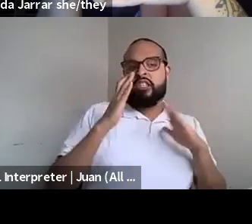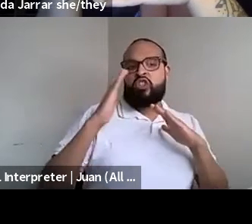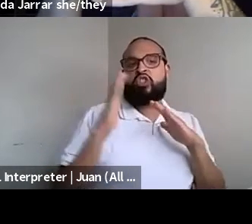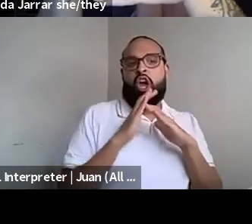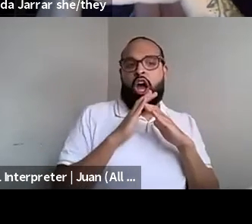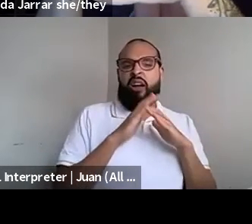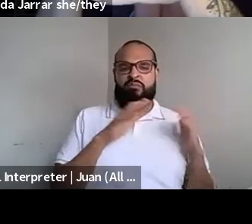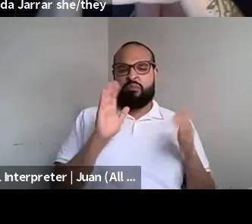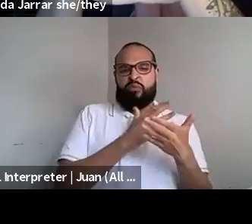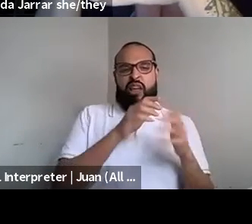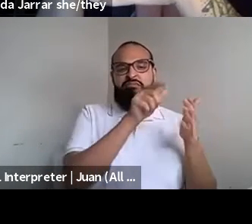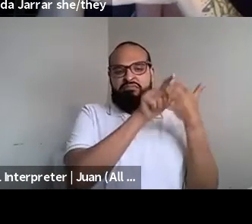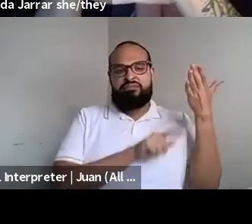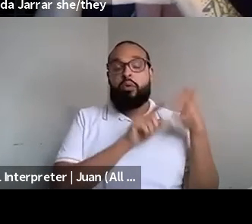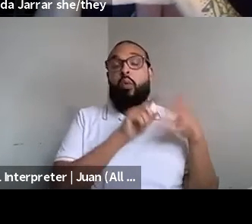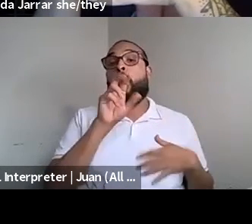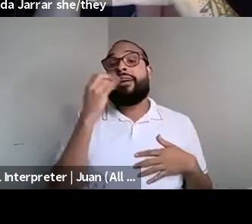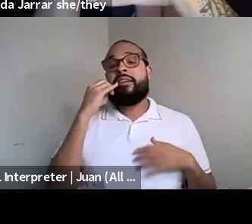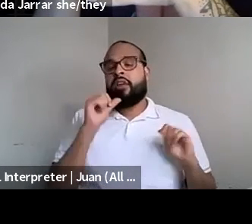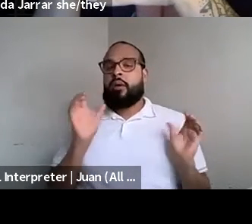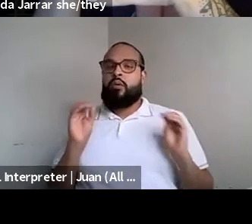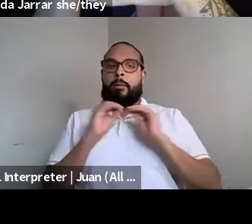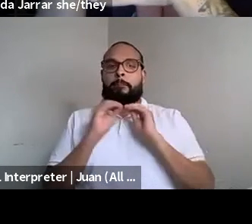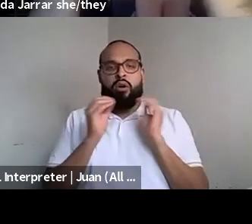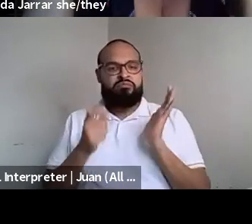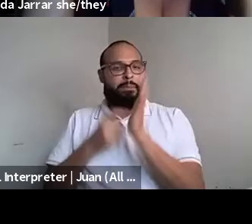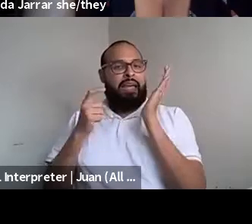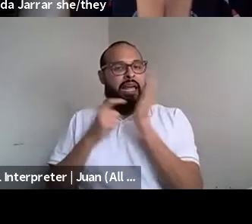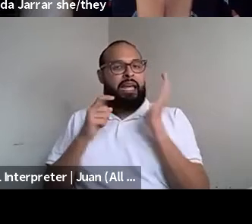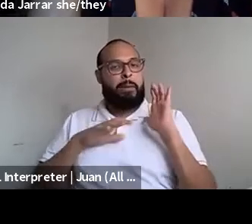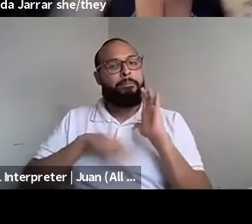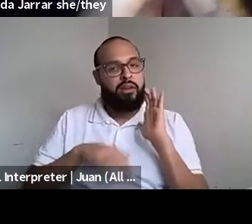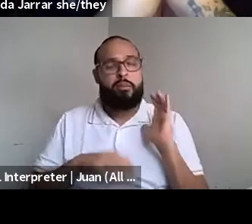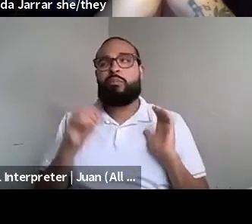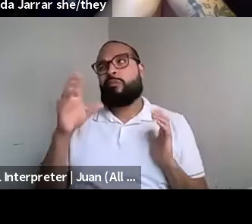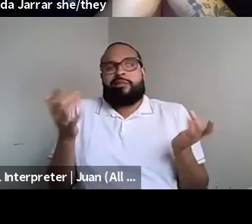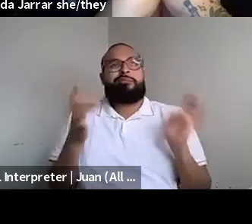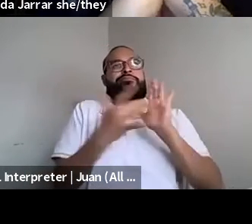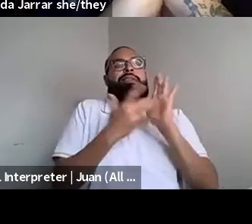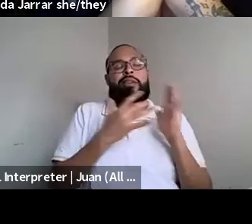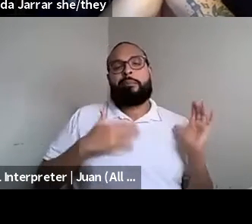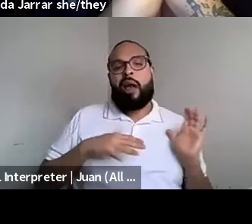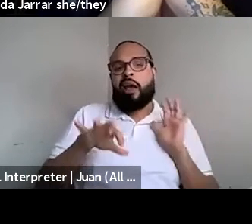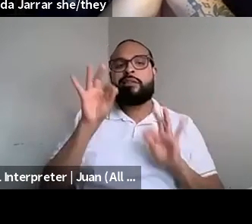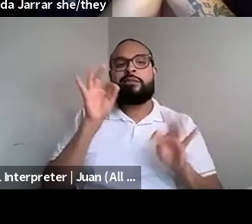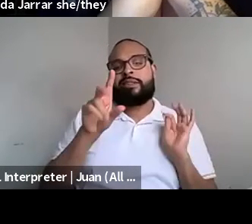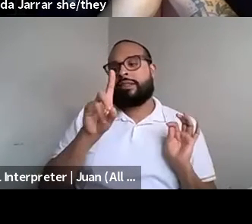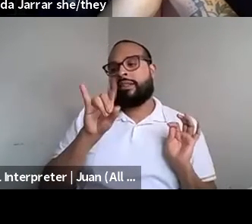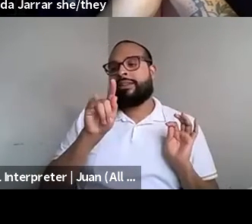Nahshon Anderson: Otherwise, it's just Randa Jarrar she/they: On my discover weekly or Nahshon Anderson: Another playlist. Randa Jarrar she/they: And they just have queued up Randa Jarrar she/they: But